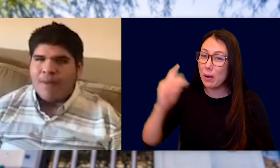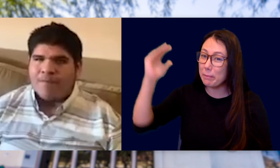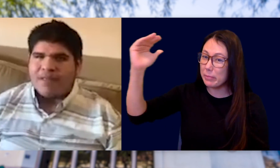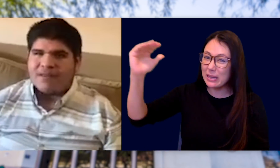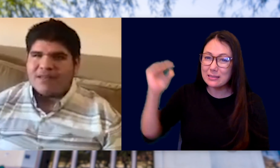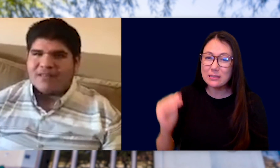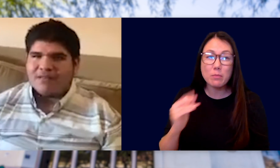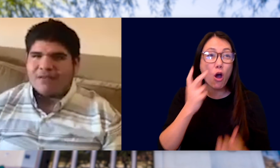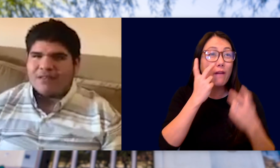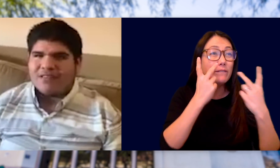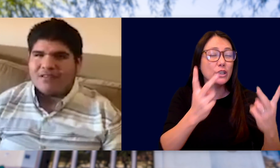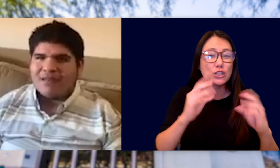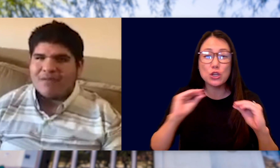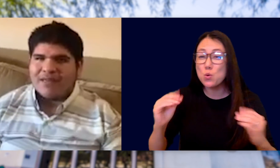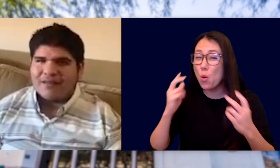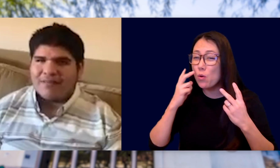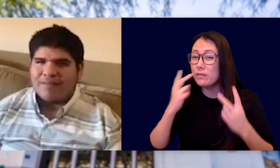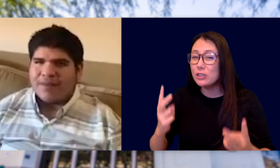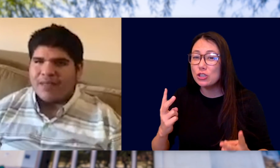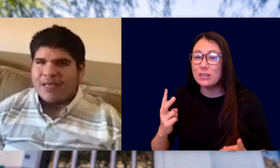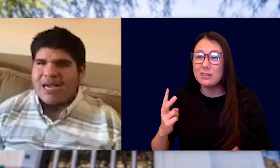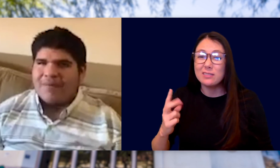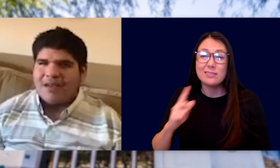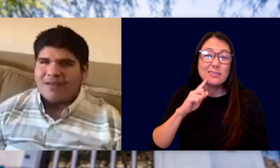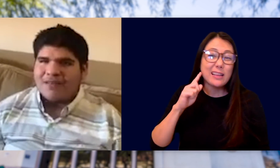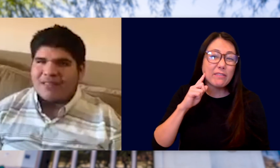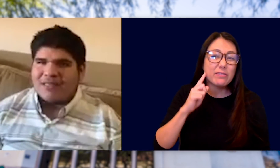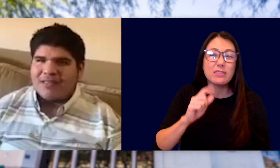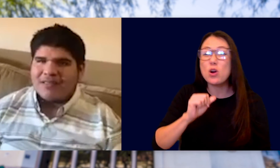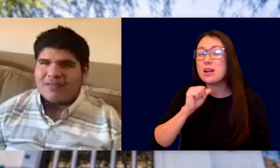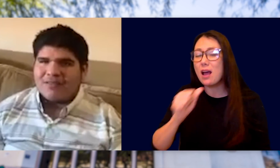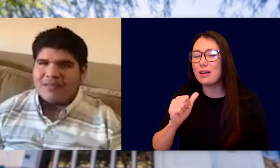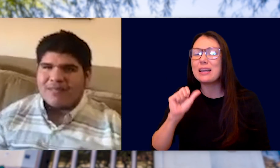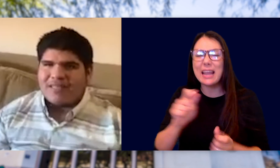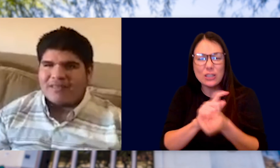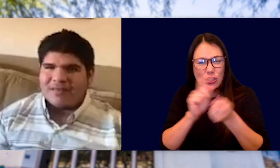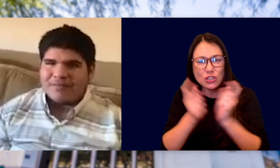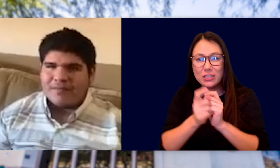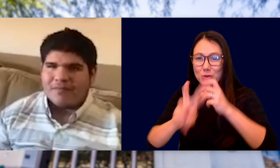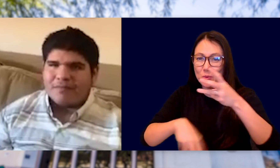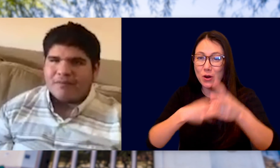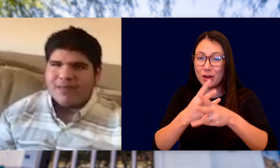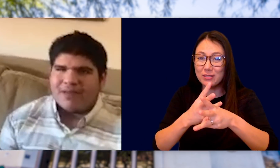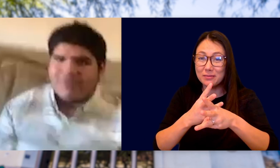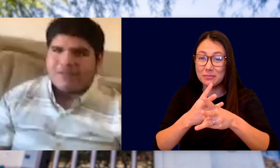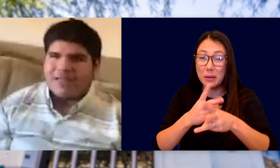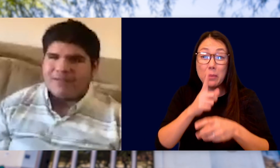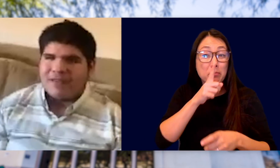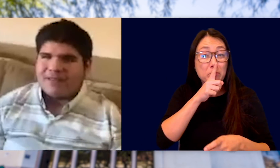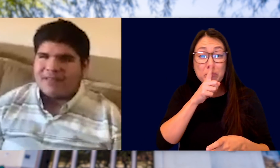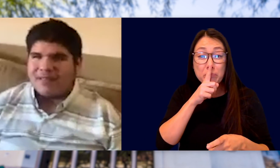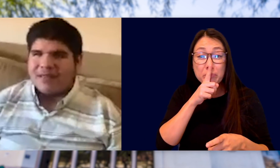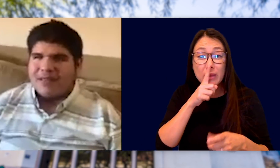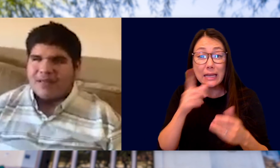CAN CHANGE THE WORLD IN SO MANY WAYS. I'M NOT GOING TO TELL YOU THAT IT'S GOING TO BE EASY, BUT WHENEVER LIFE TRIES TO CLOSE-IN